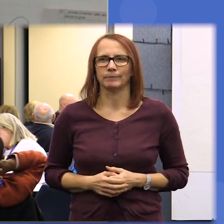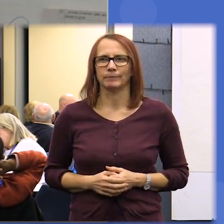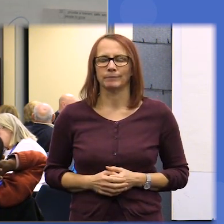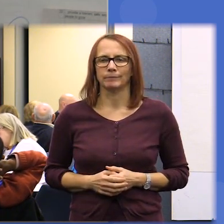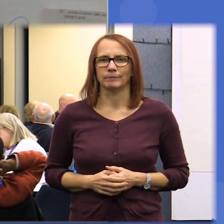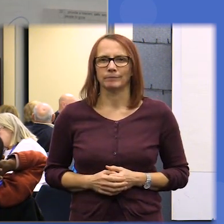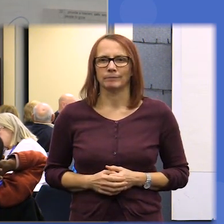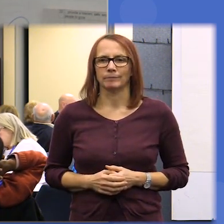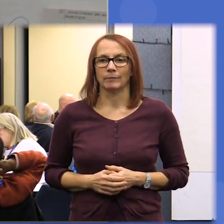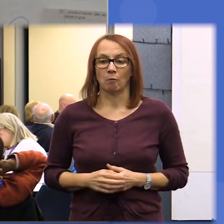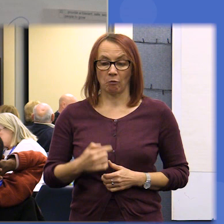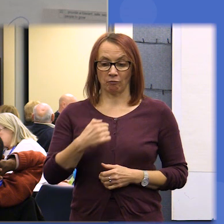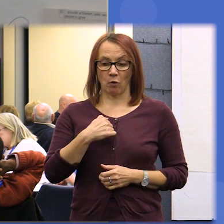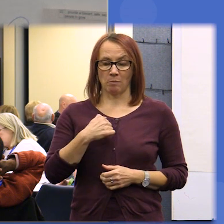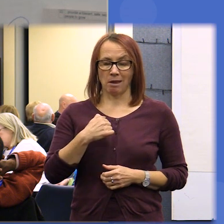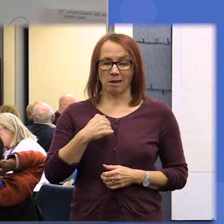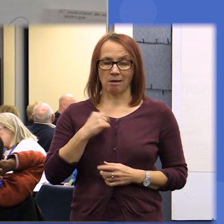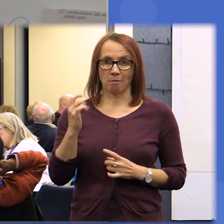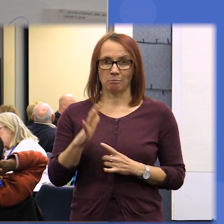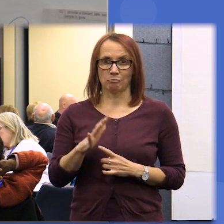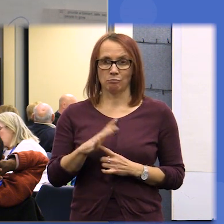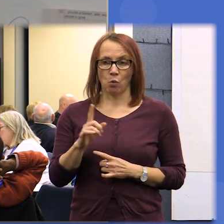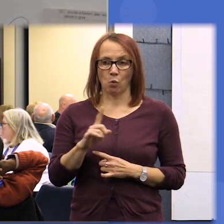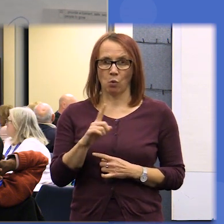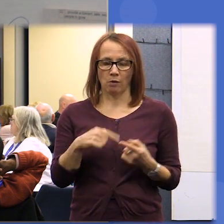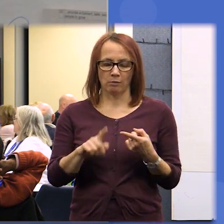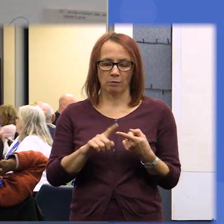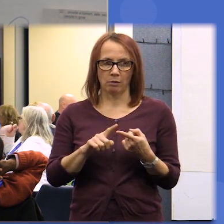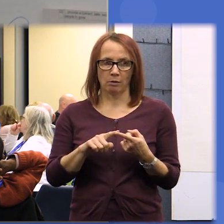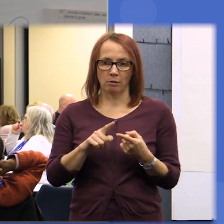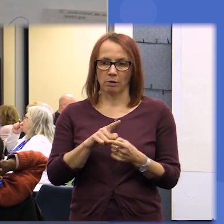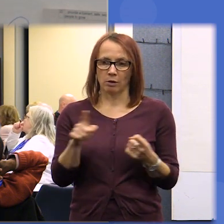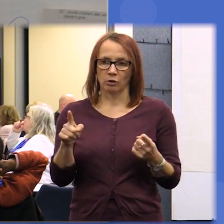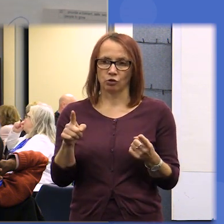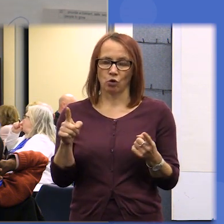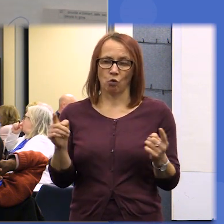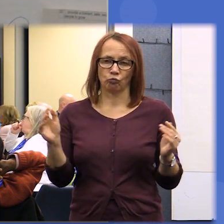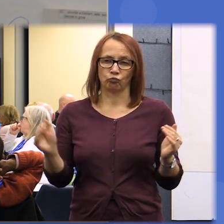I'm taking from this weekend is a you're absolutely up for this which is great